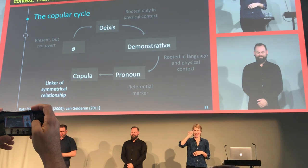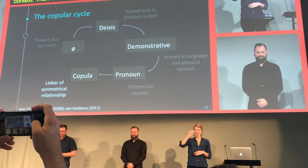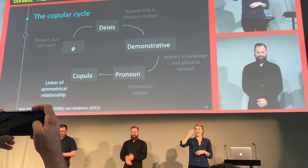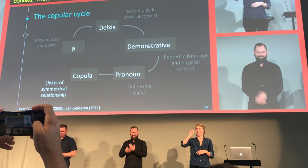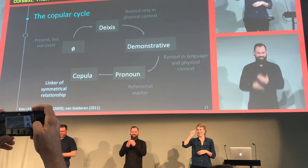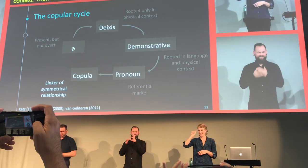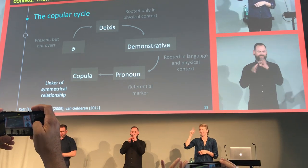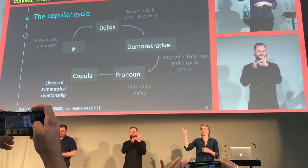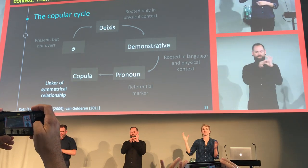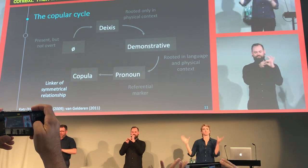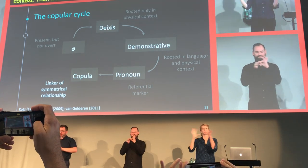the copula.